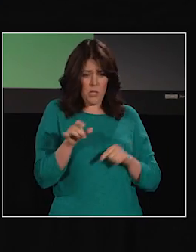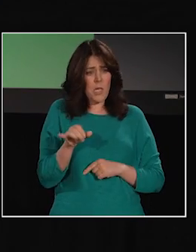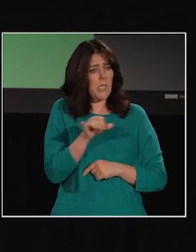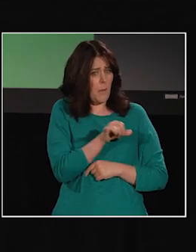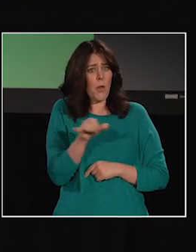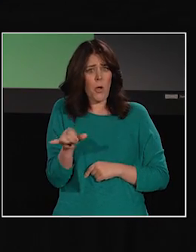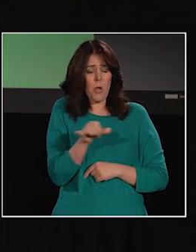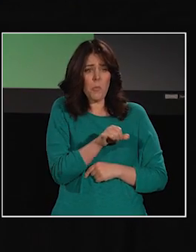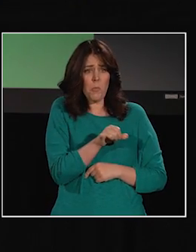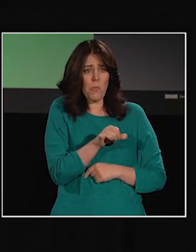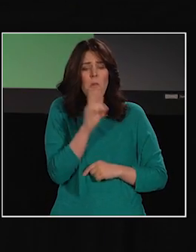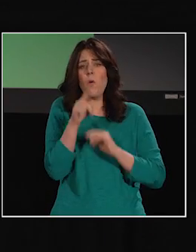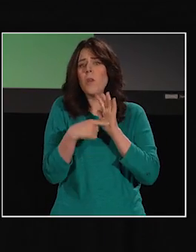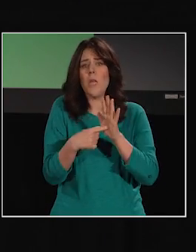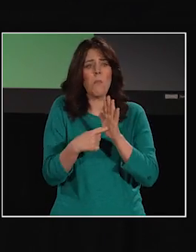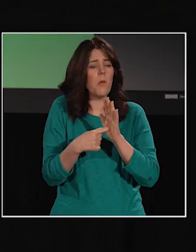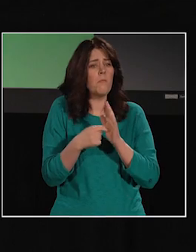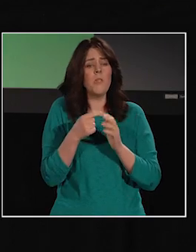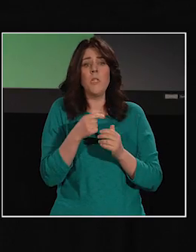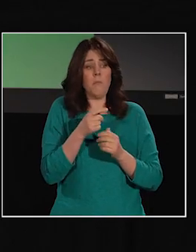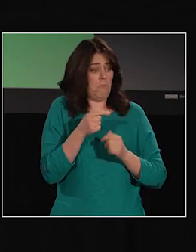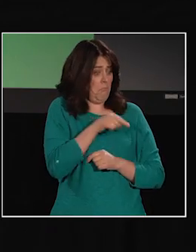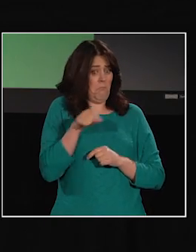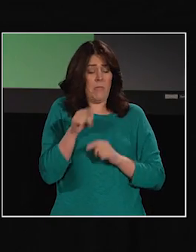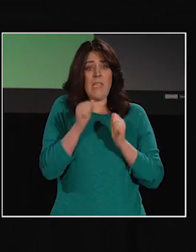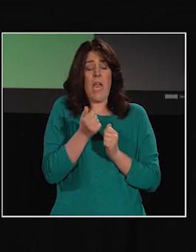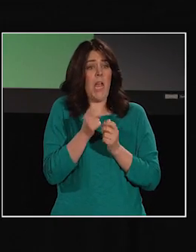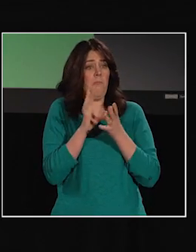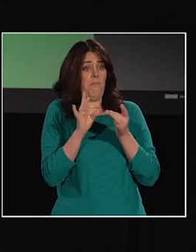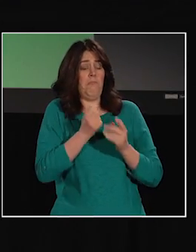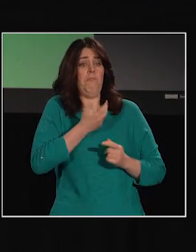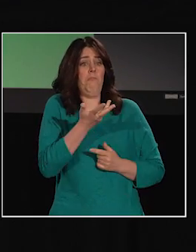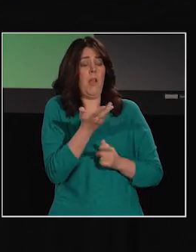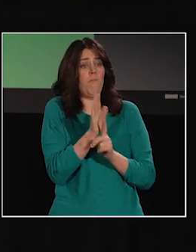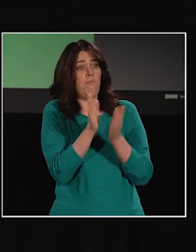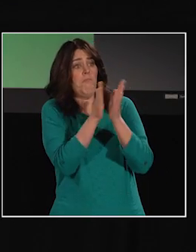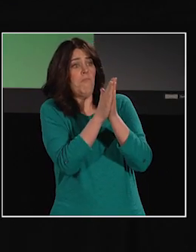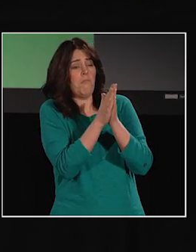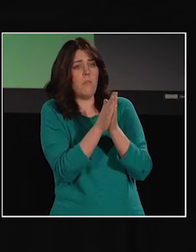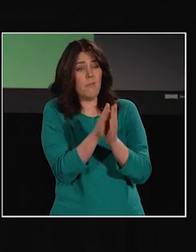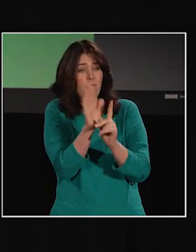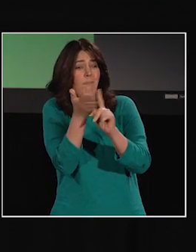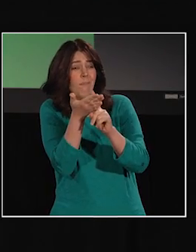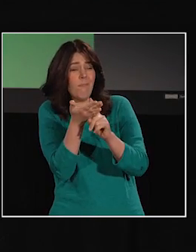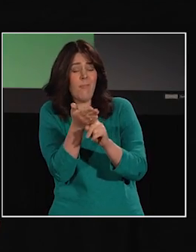They can be used to request, or to command, argue, persuade,